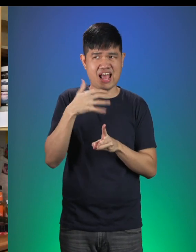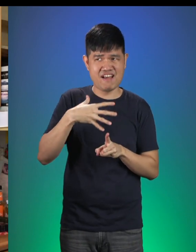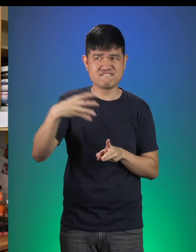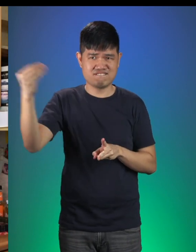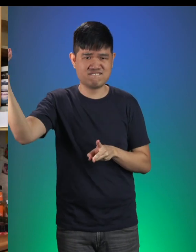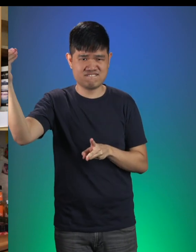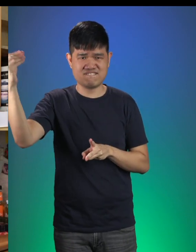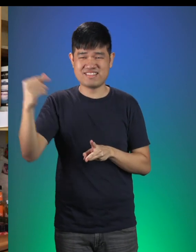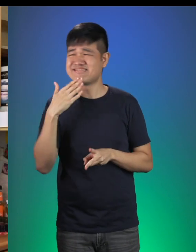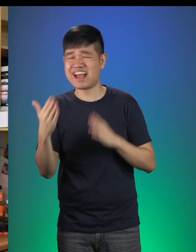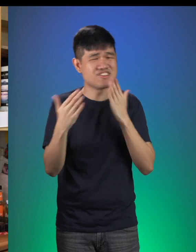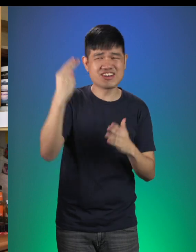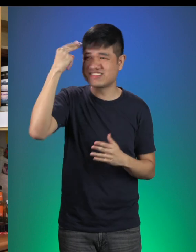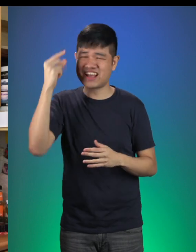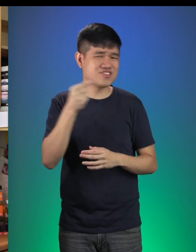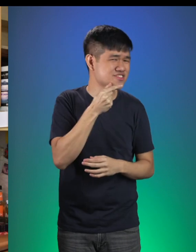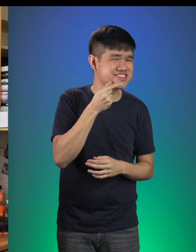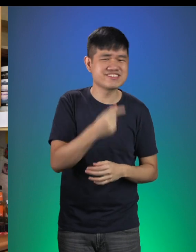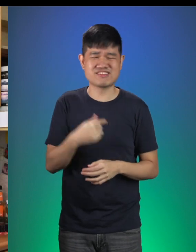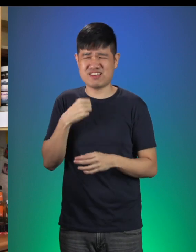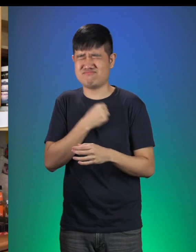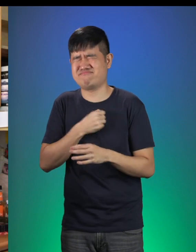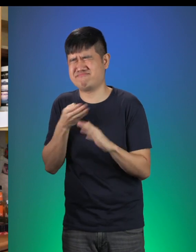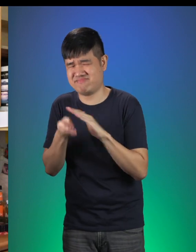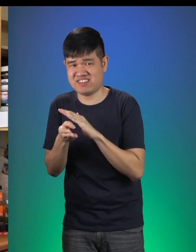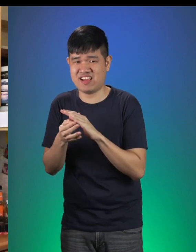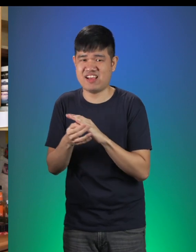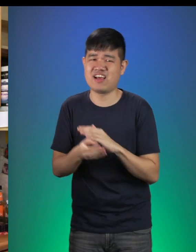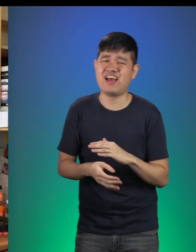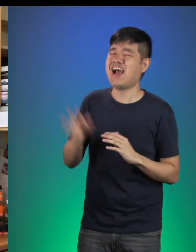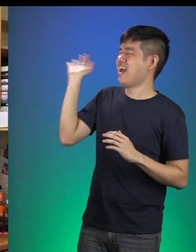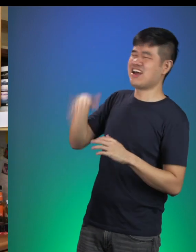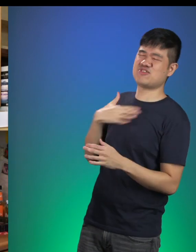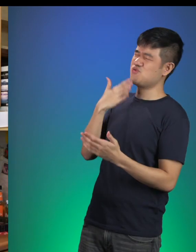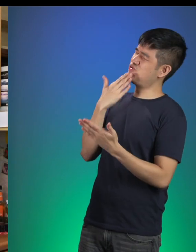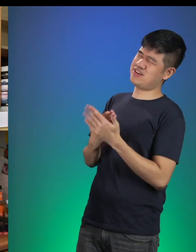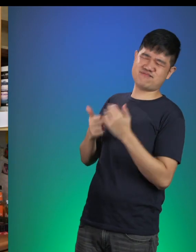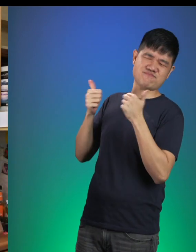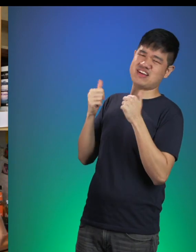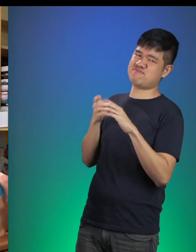Thank you so much Hansel and Gretel and I’m sorry about your bakery! Gretel: Don’t worry, we’re really good bakers.